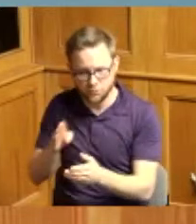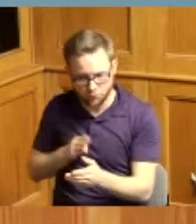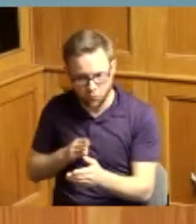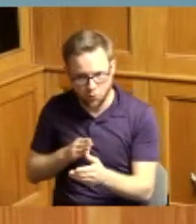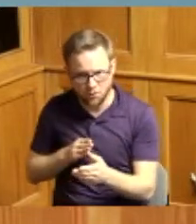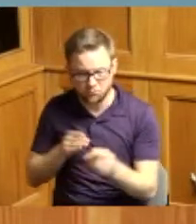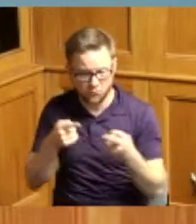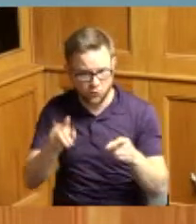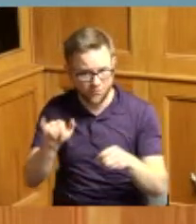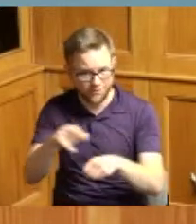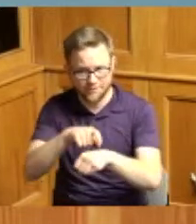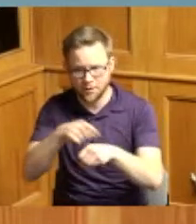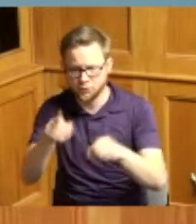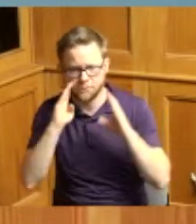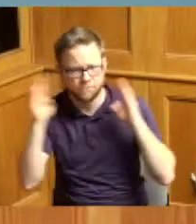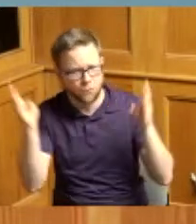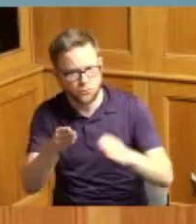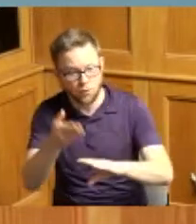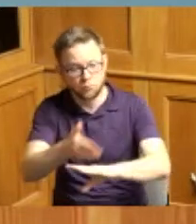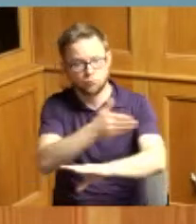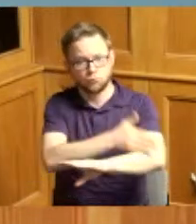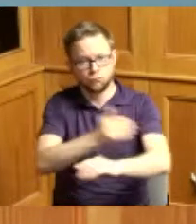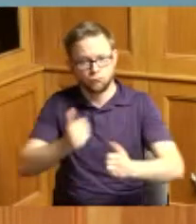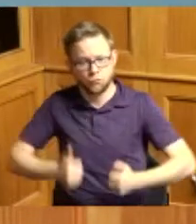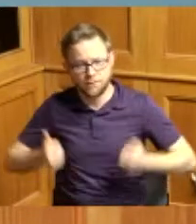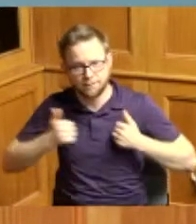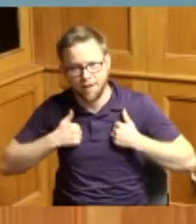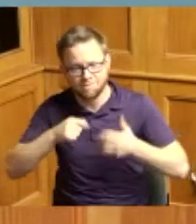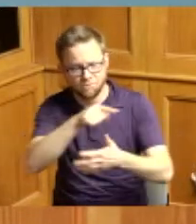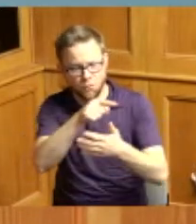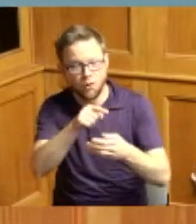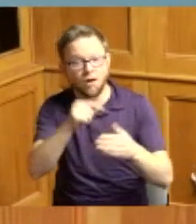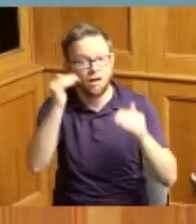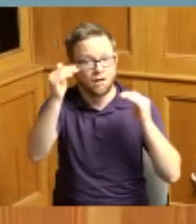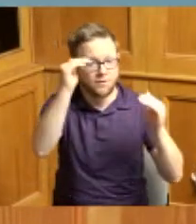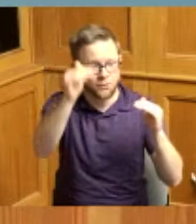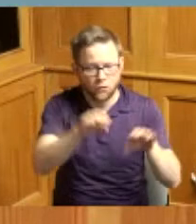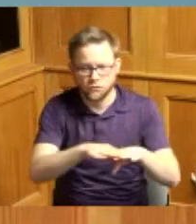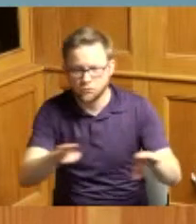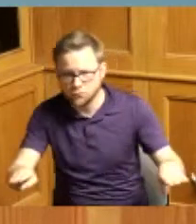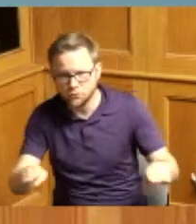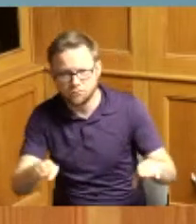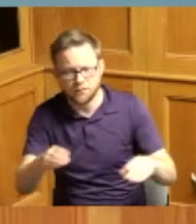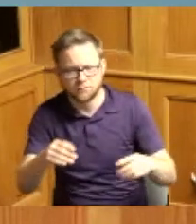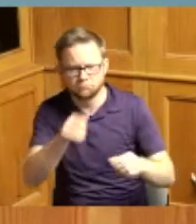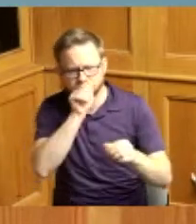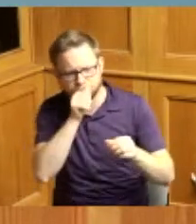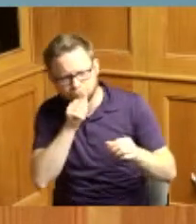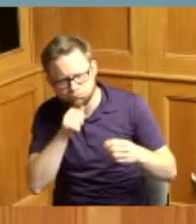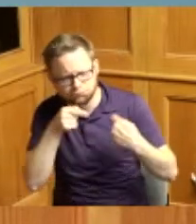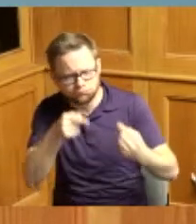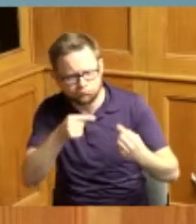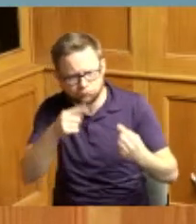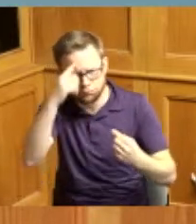of life for adults and children with persistent mental illness Jones experience has encompassed